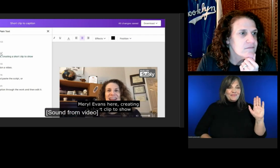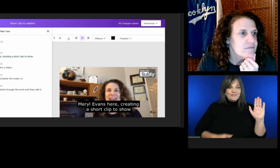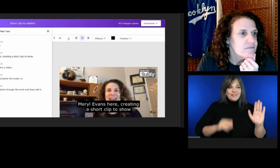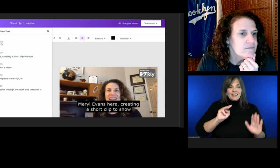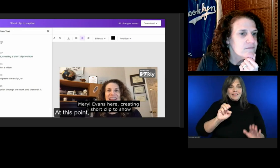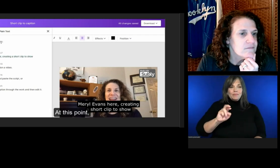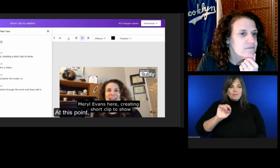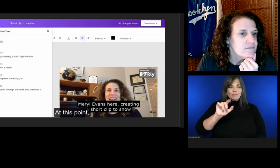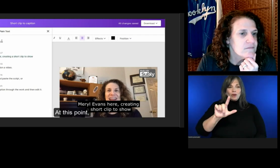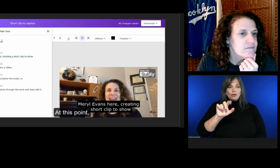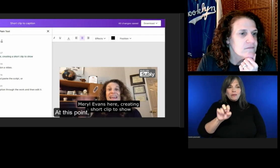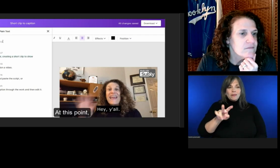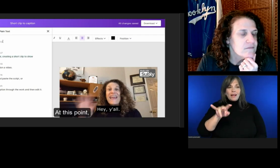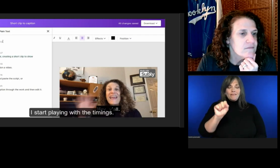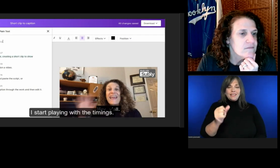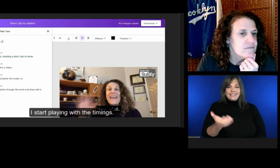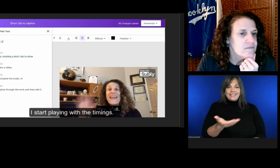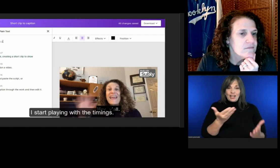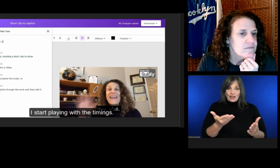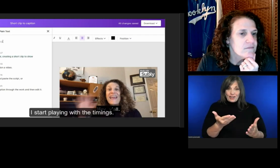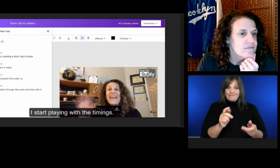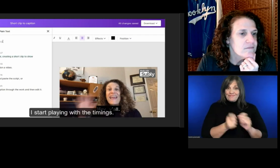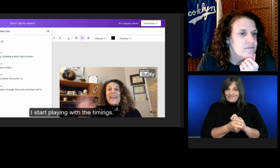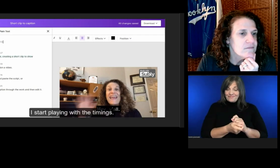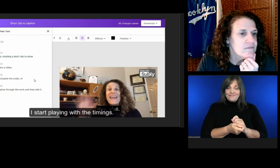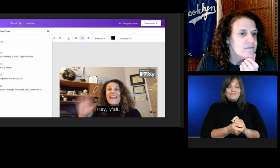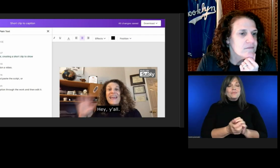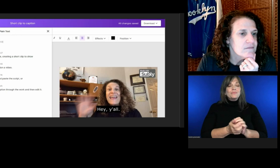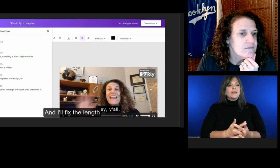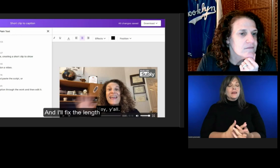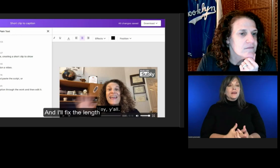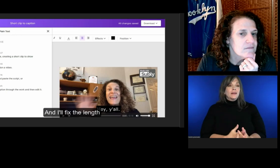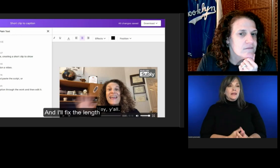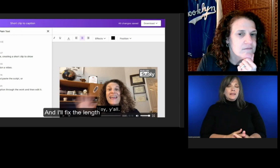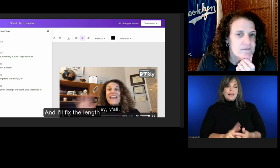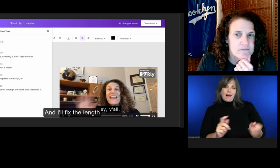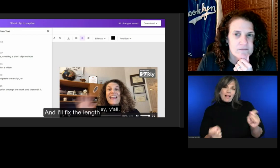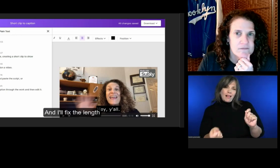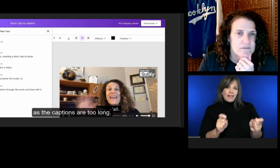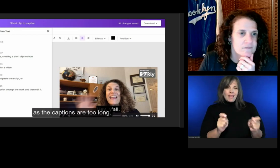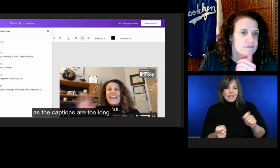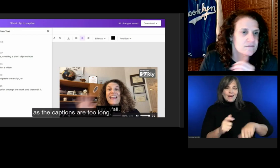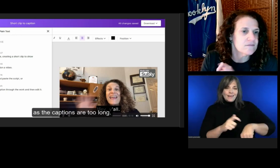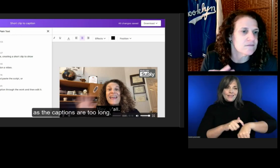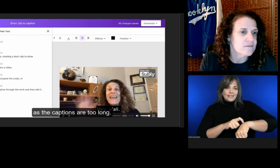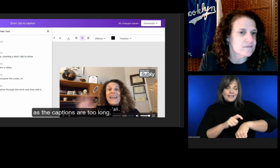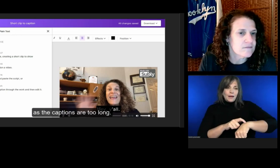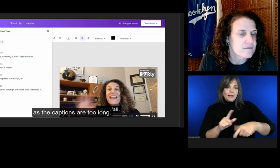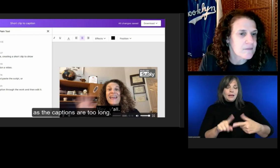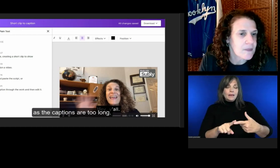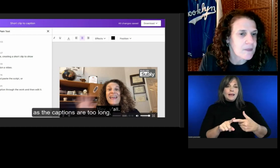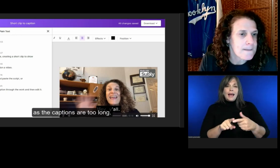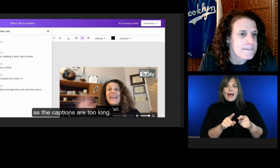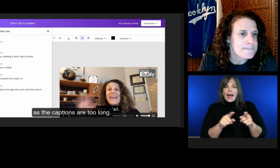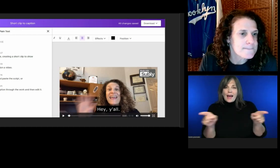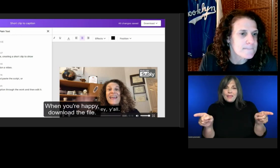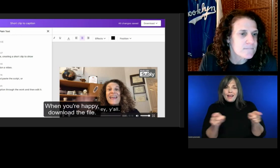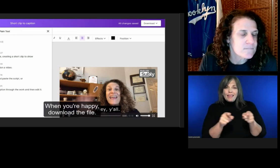At this point, I start playing with the timings, and I'll fix the length, as the caption is too long.